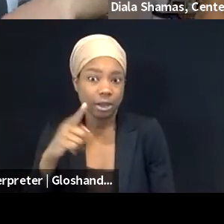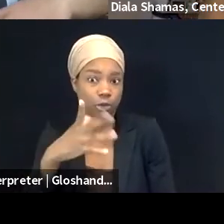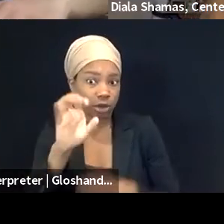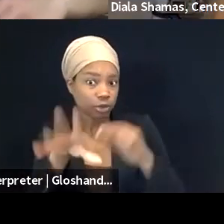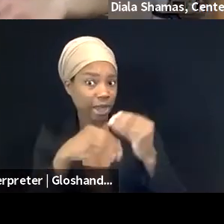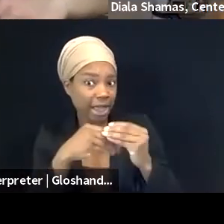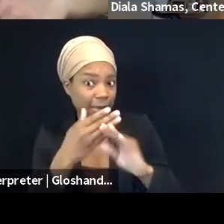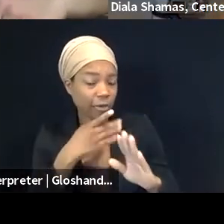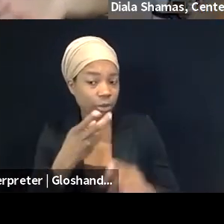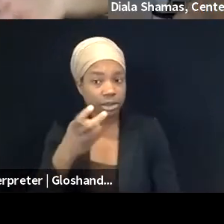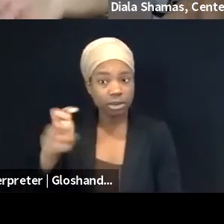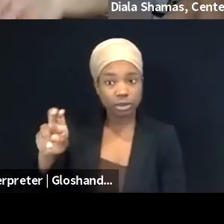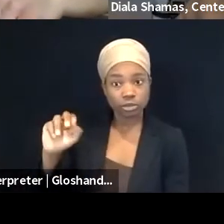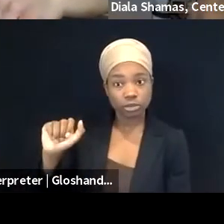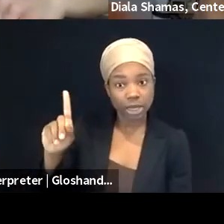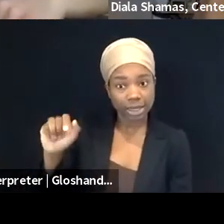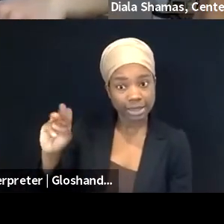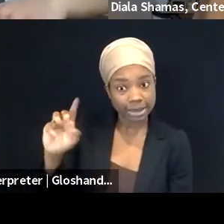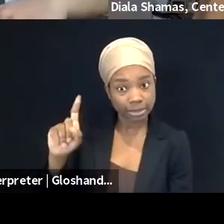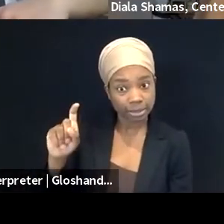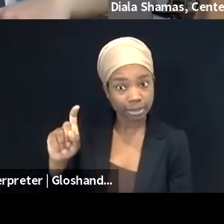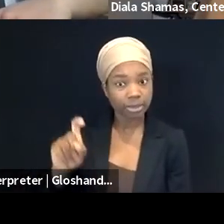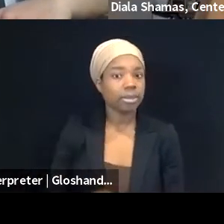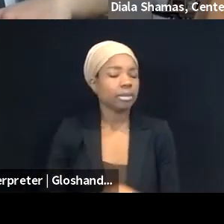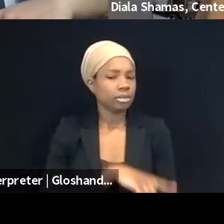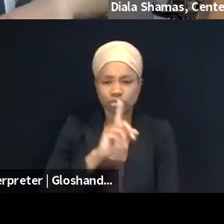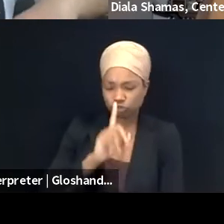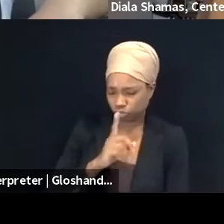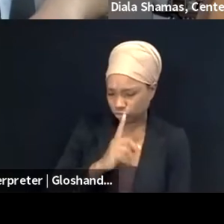Sure, on the legislation side of things, yeah,